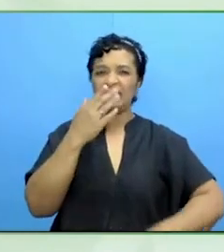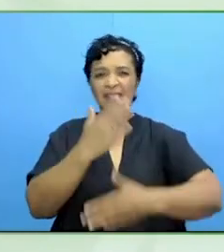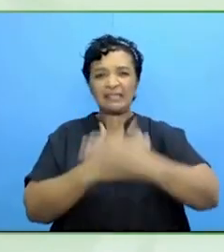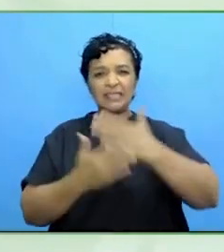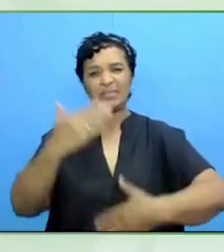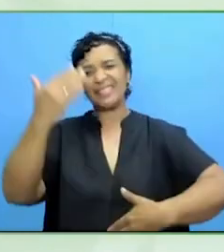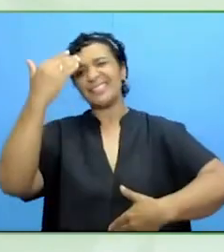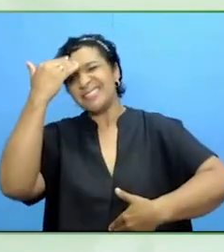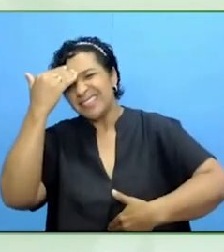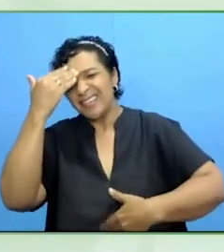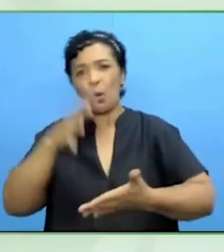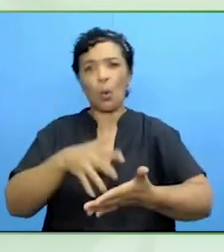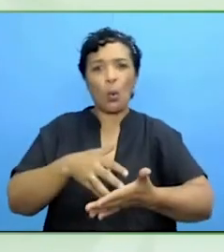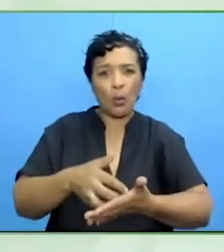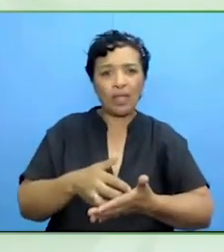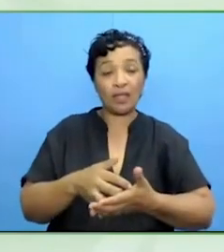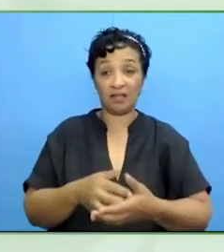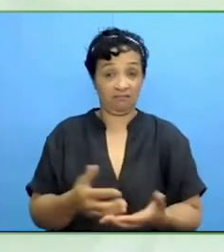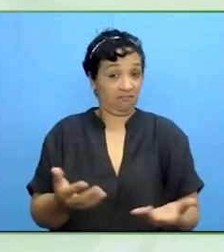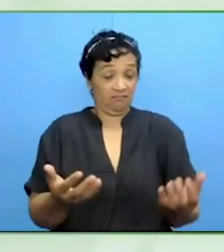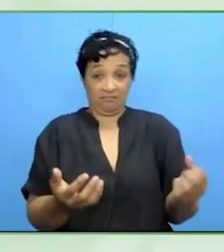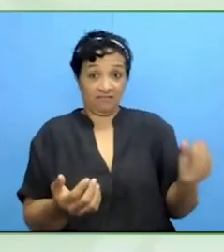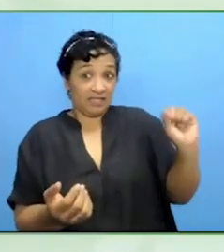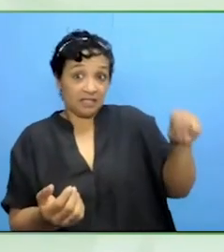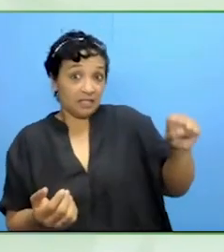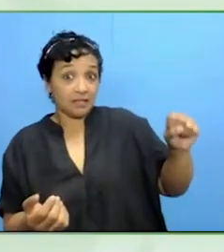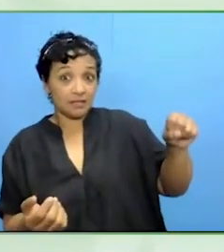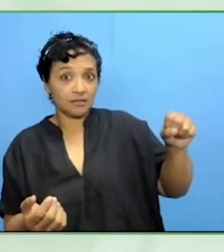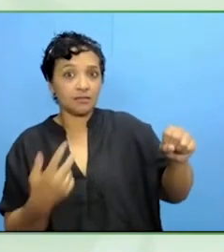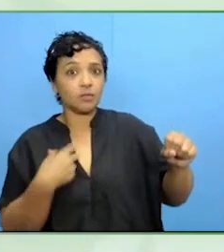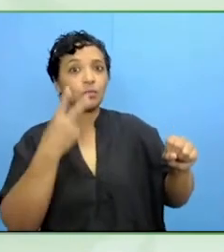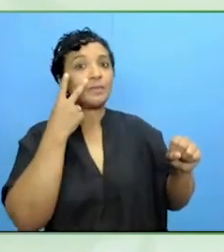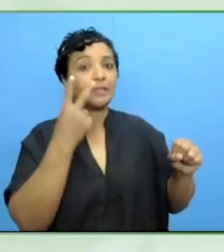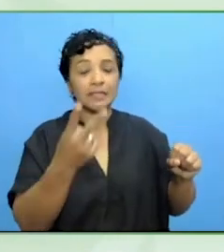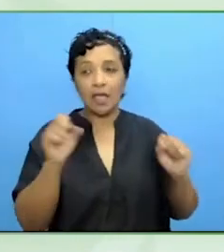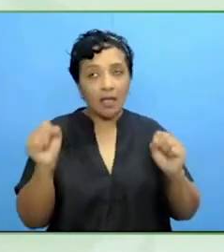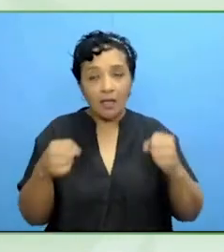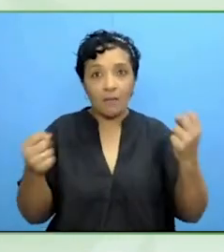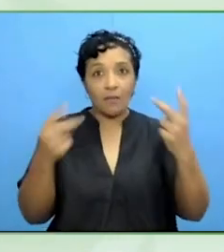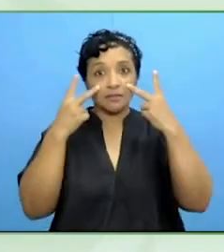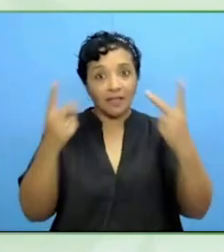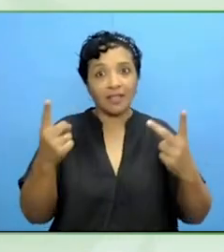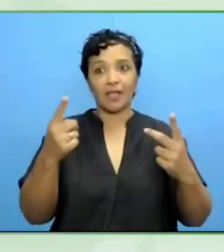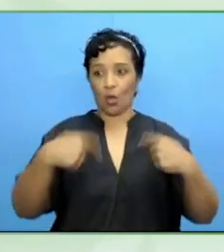It is incomprehensible that is where we got you. You could not imagine that in 2020.